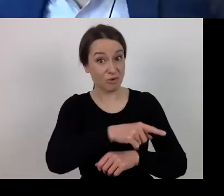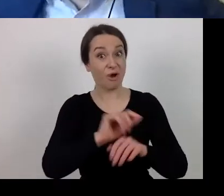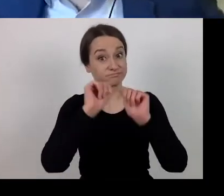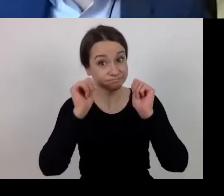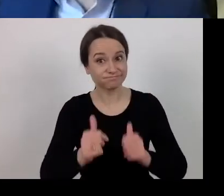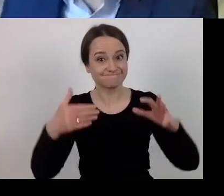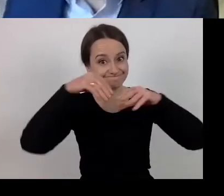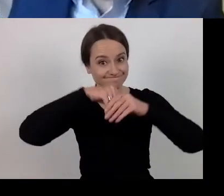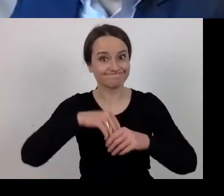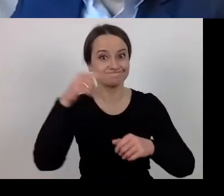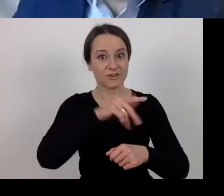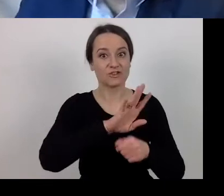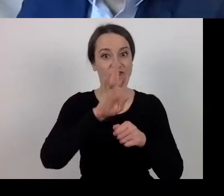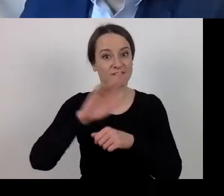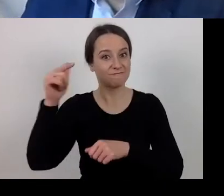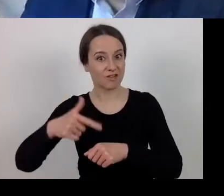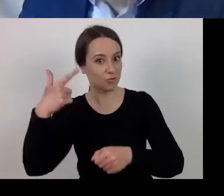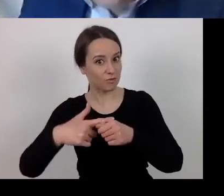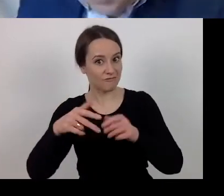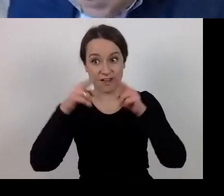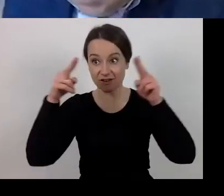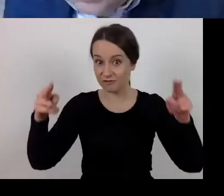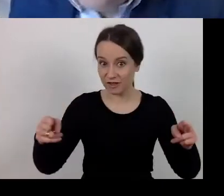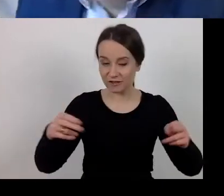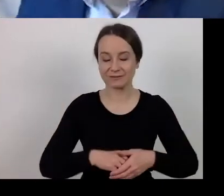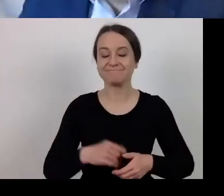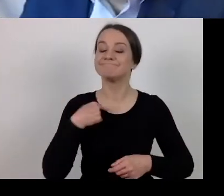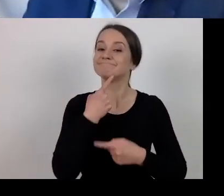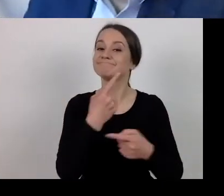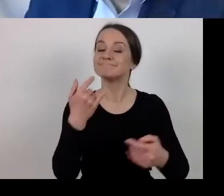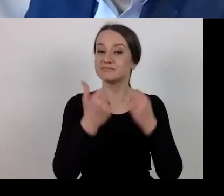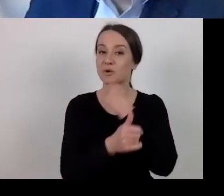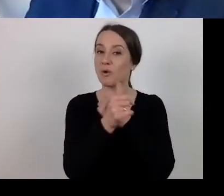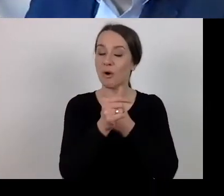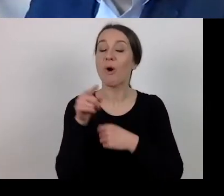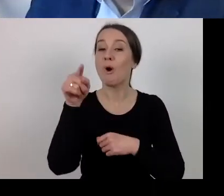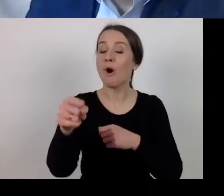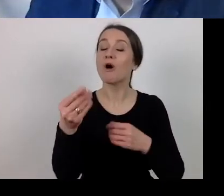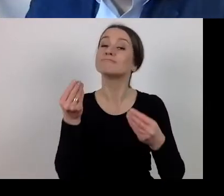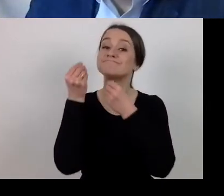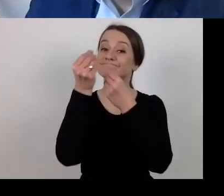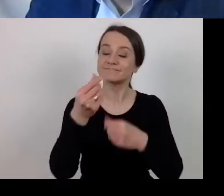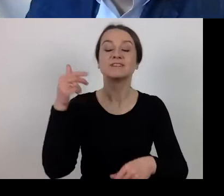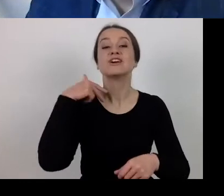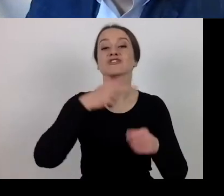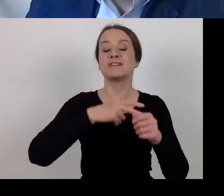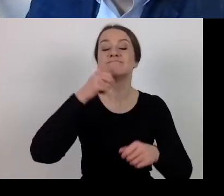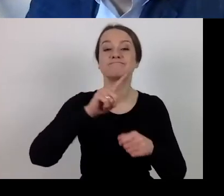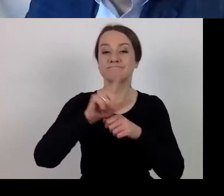Let me stress that financing shall end on 31 December 2023.